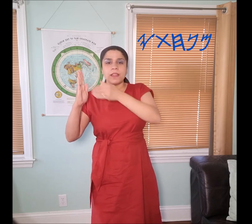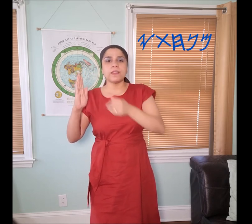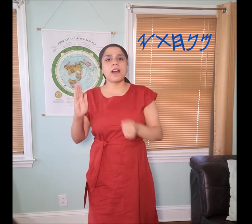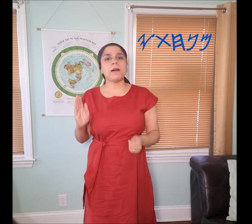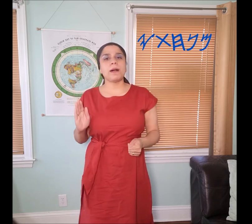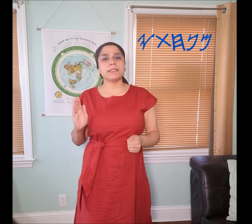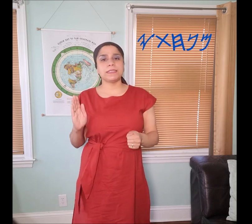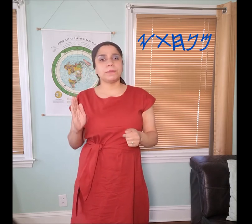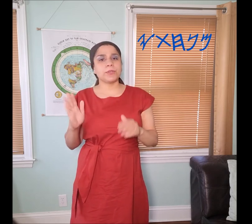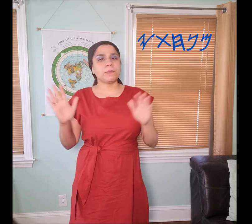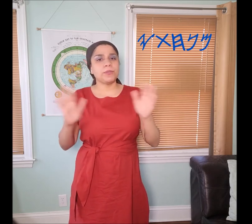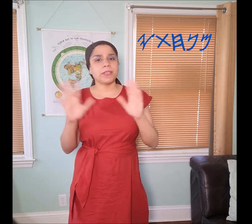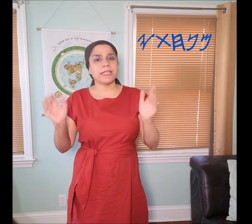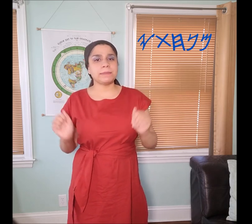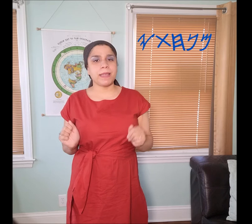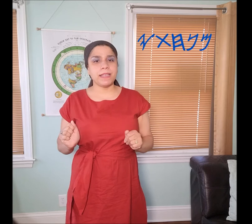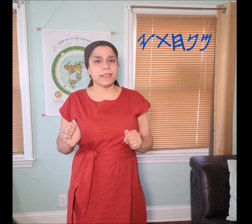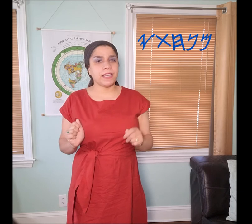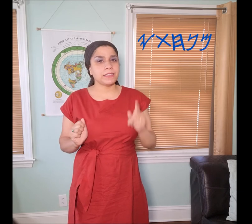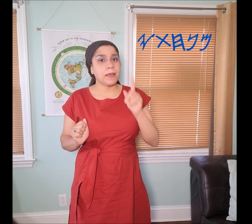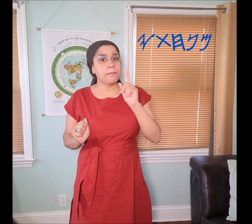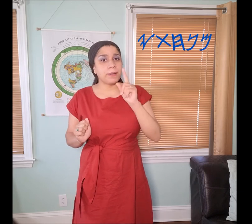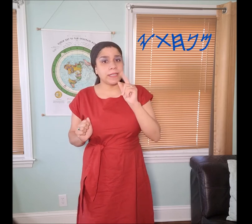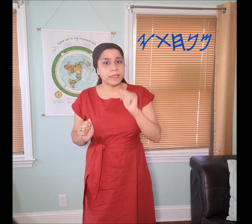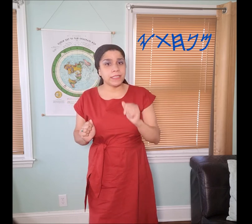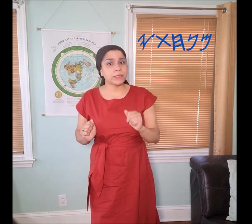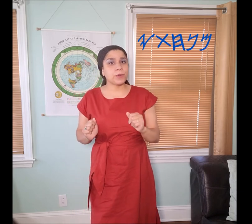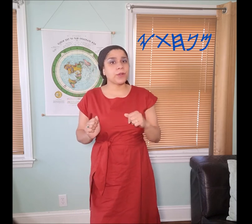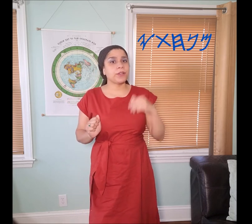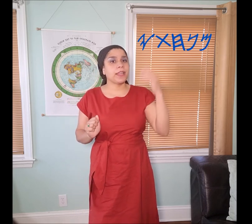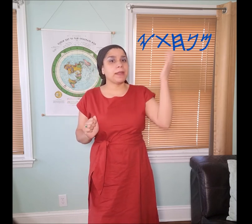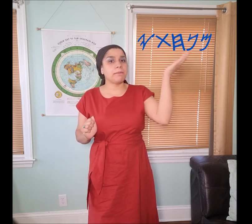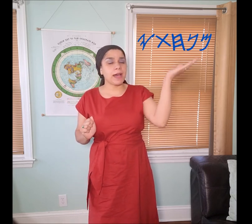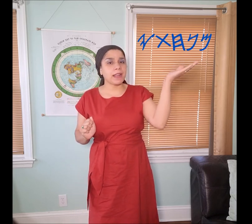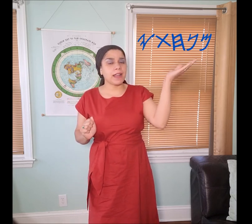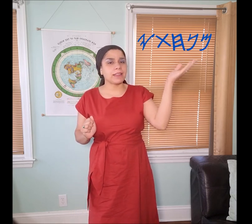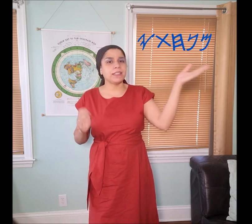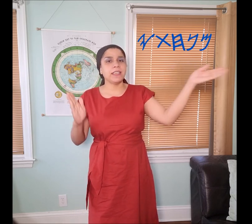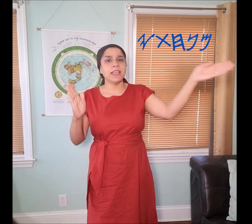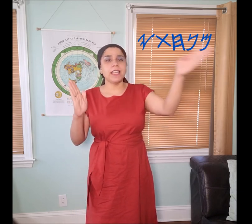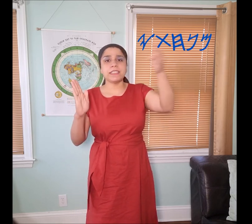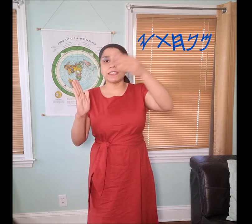The "𐤄 ahbal" symbol communicates many things but in this word in Manakahthey 𐤌𐤍𐤇𐤕𐤉 it's